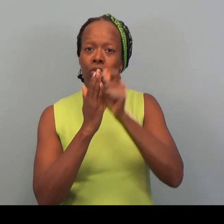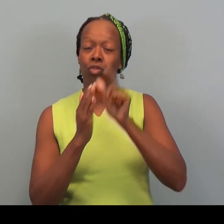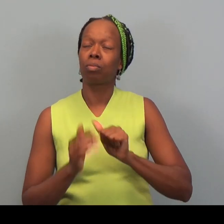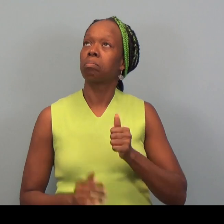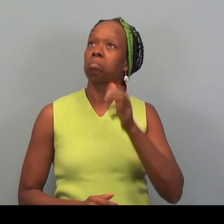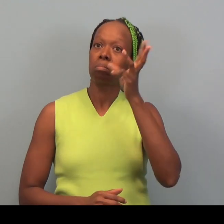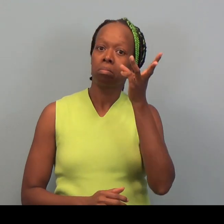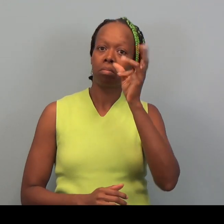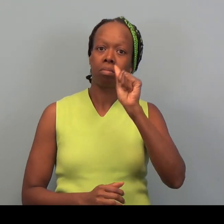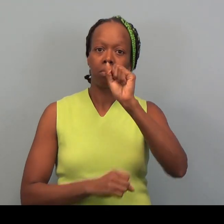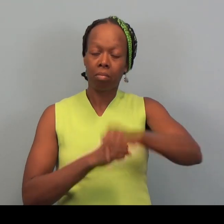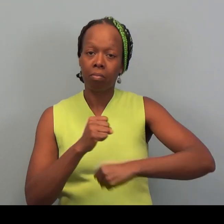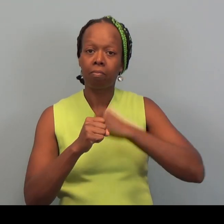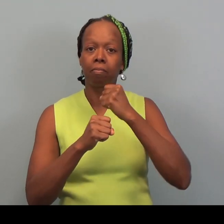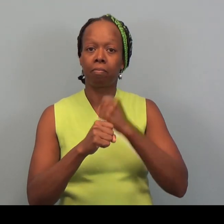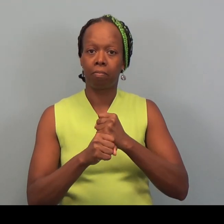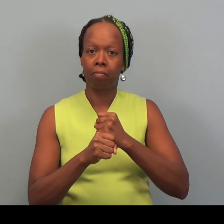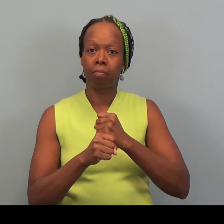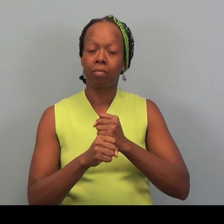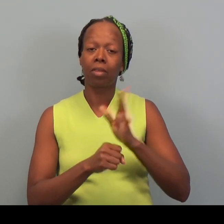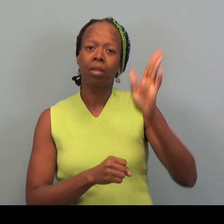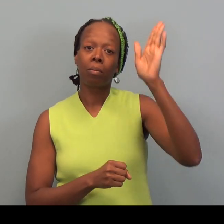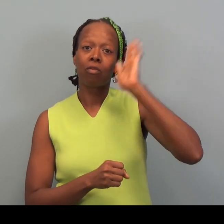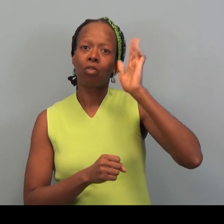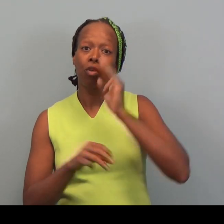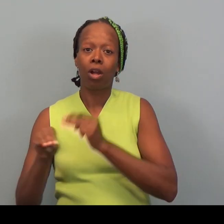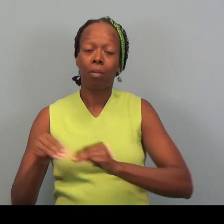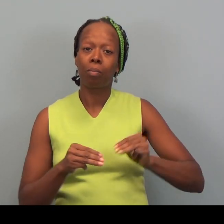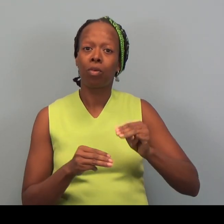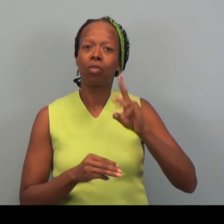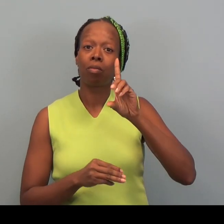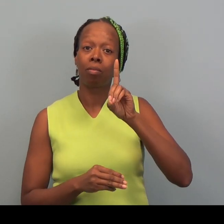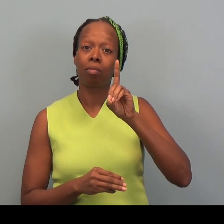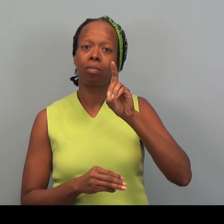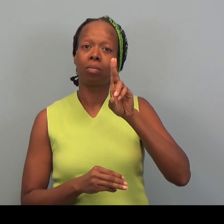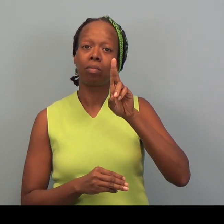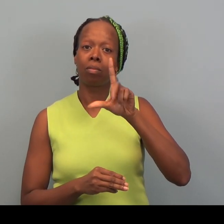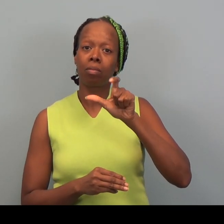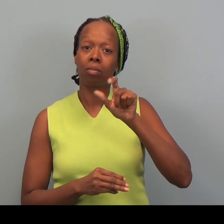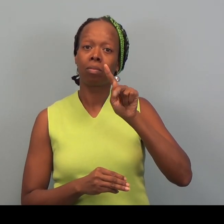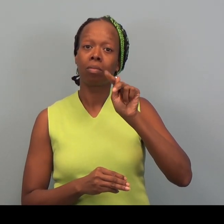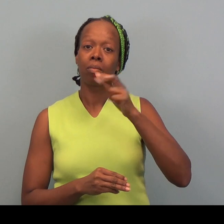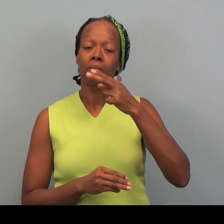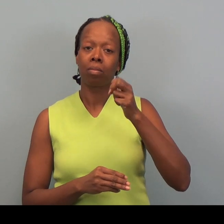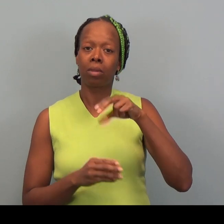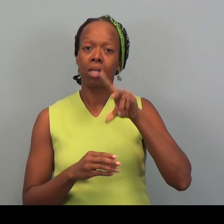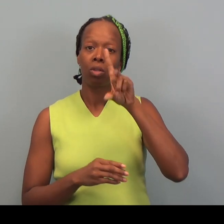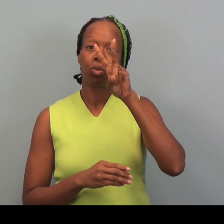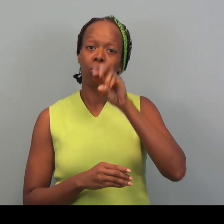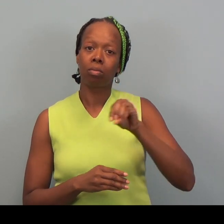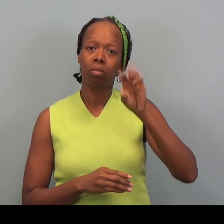before I moved here to Duluth in 2004.